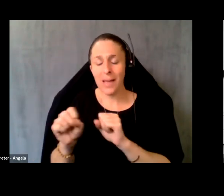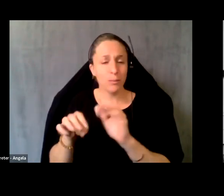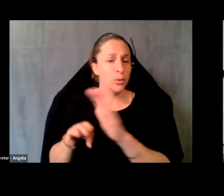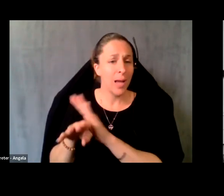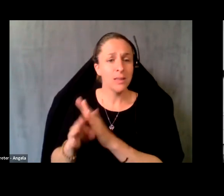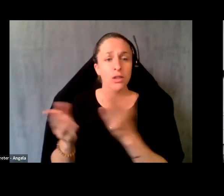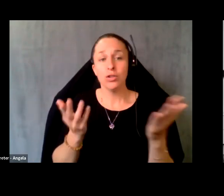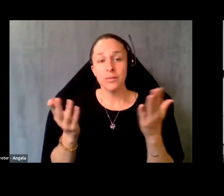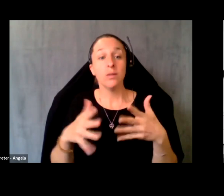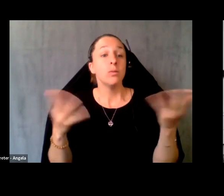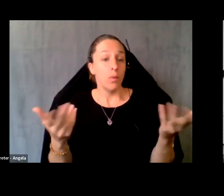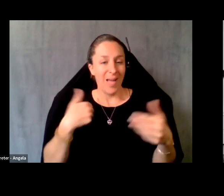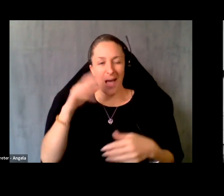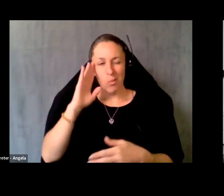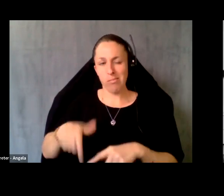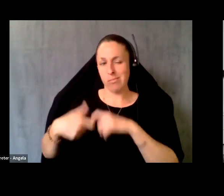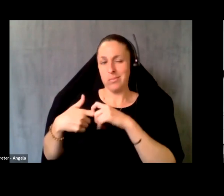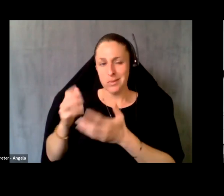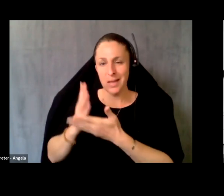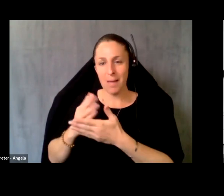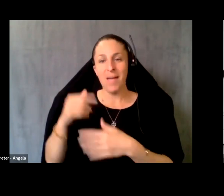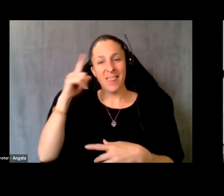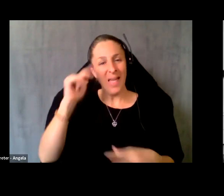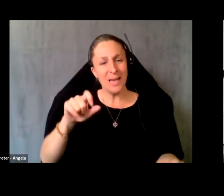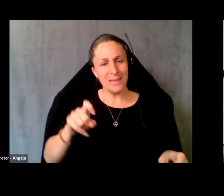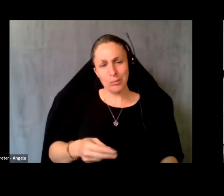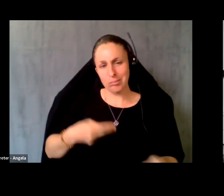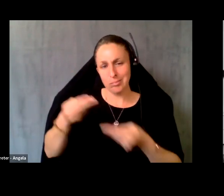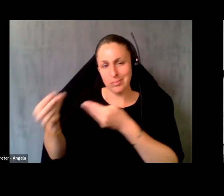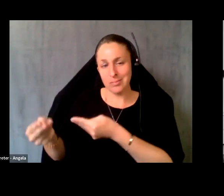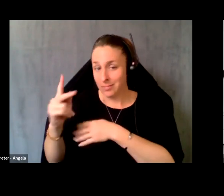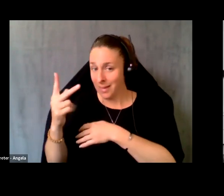So I’ll stop there, and I think I’m supposed to hand it over next to Catherine. But that's